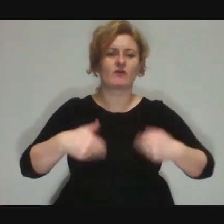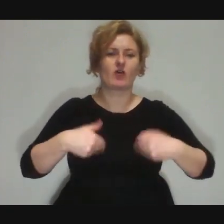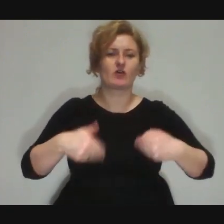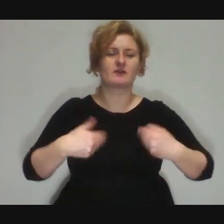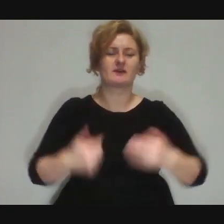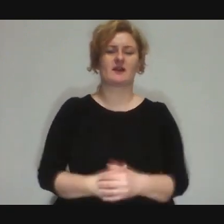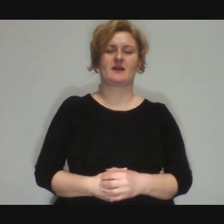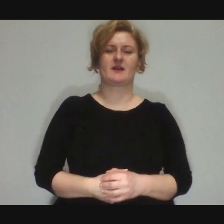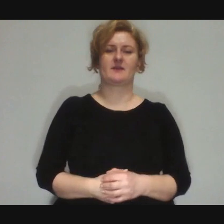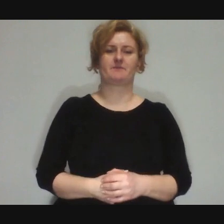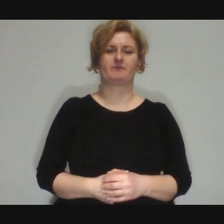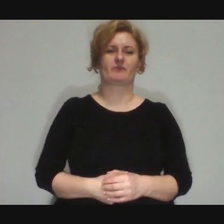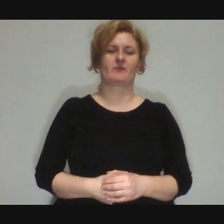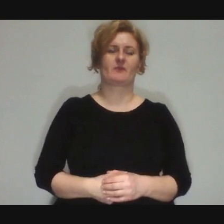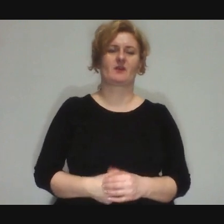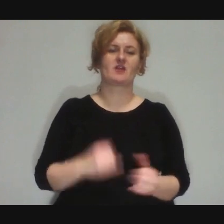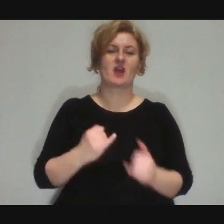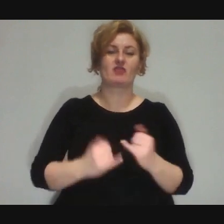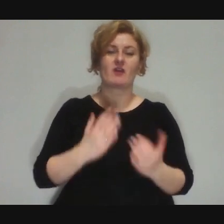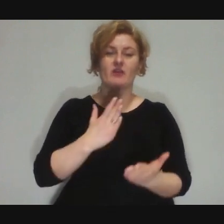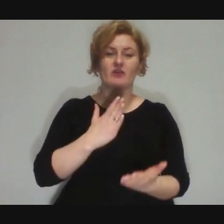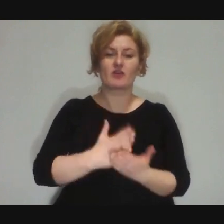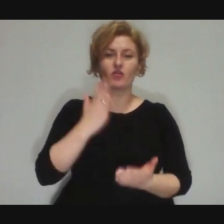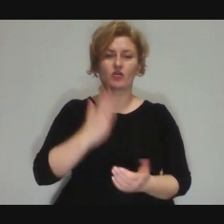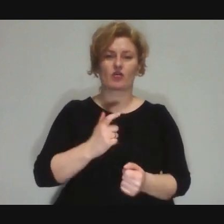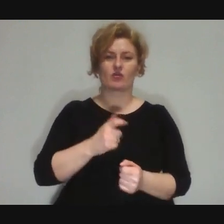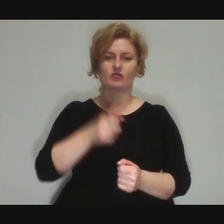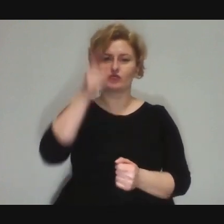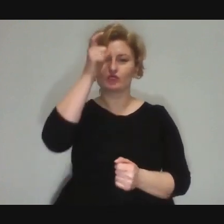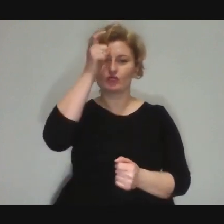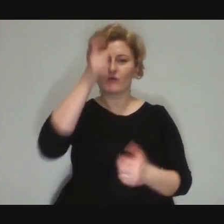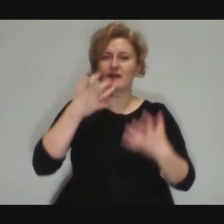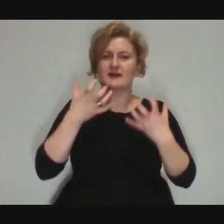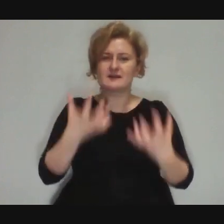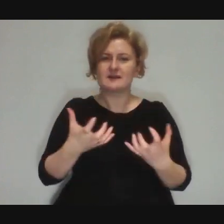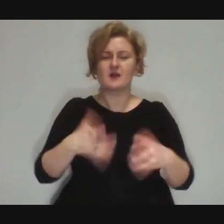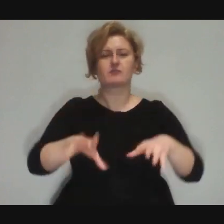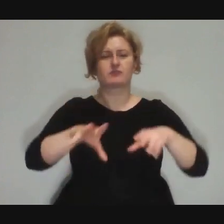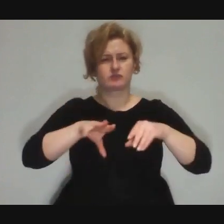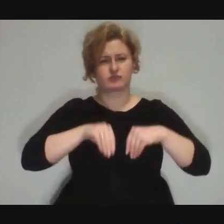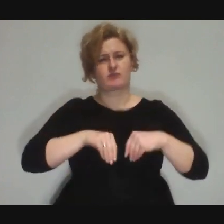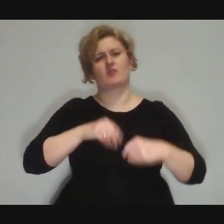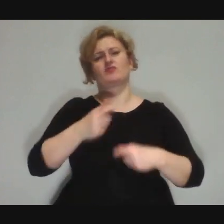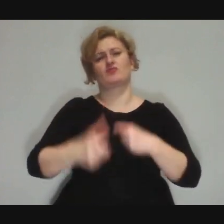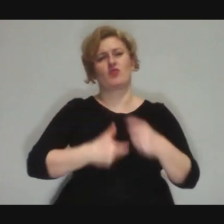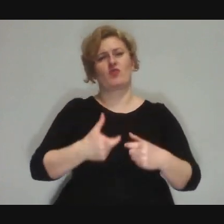if only a person wants to, he can do anything.